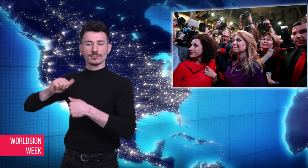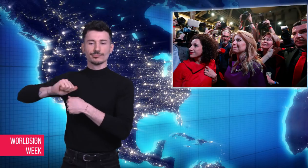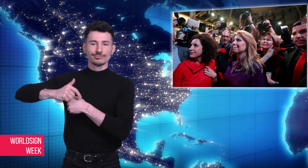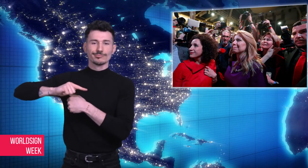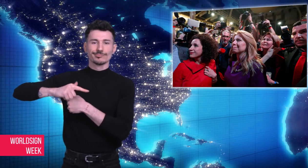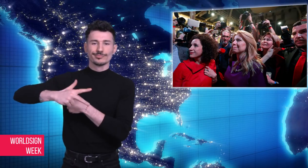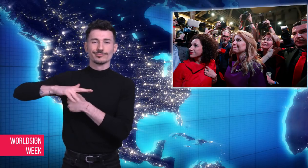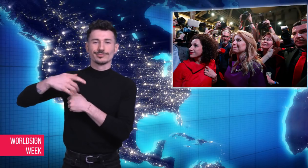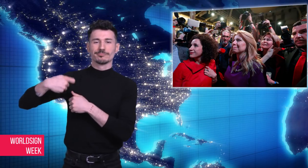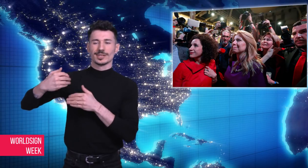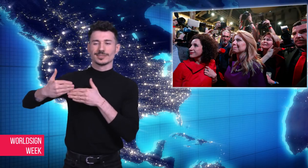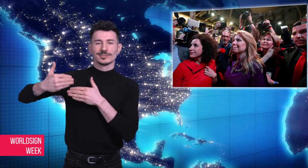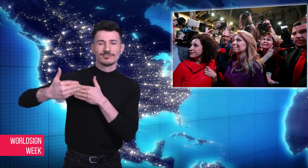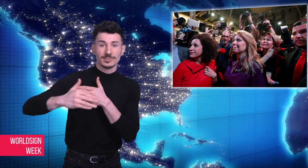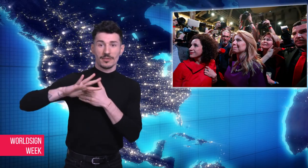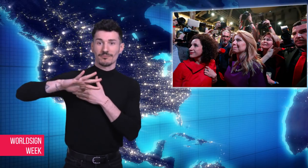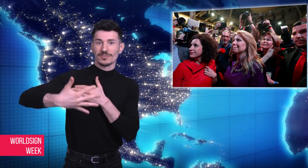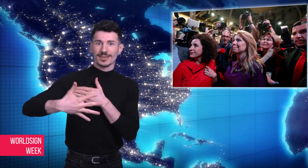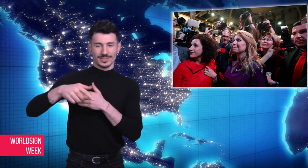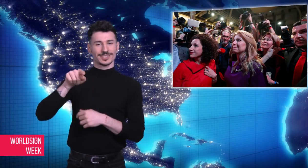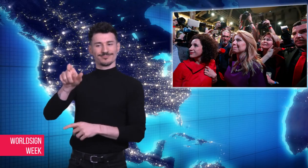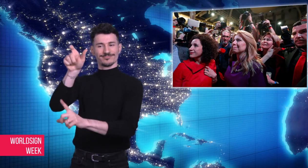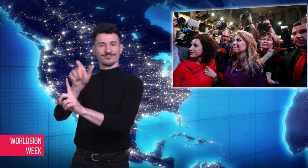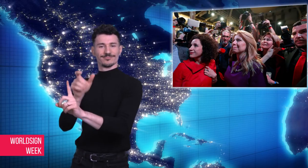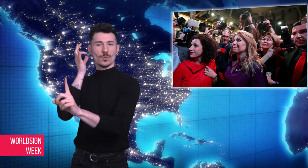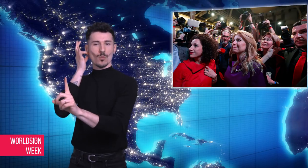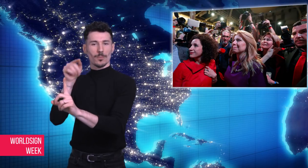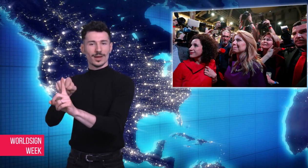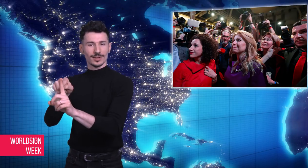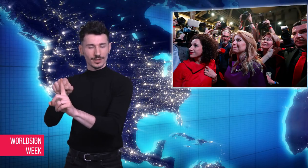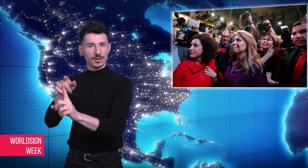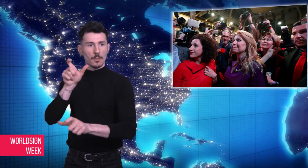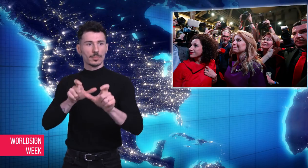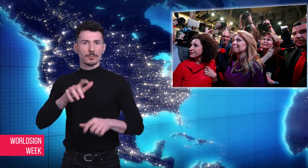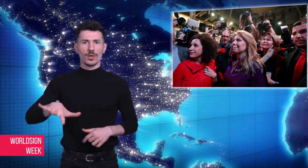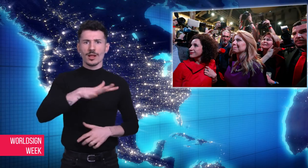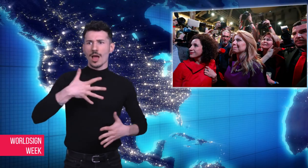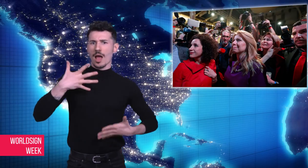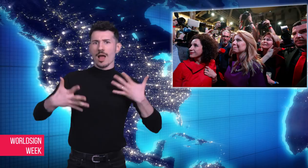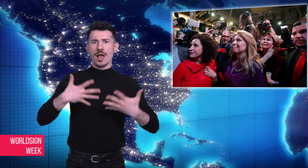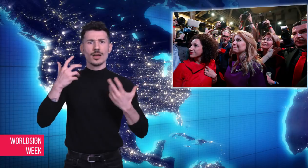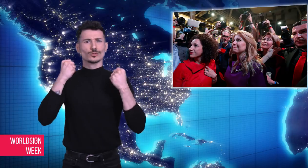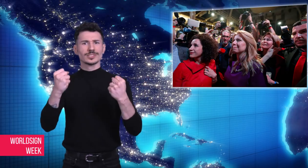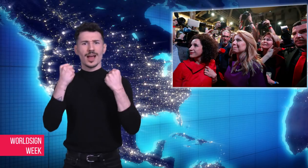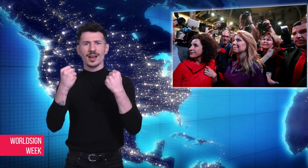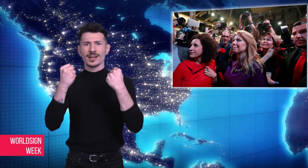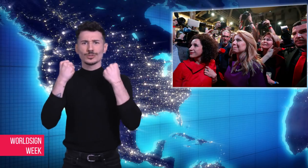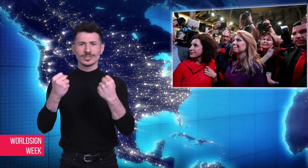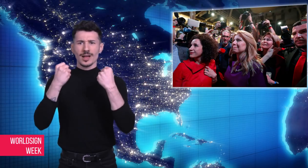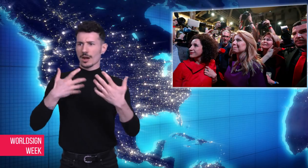Czechoslovakia in 1993. People cheered, chanting, “Zuzana,